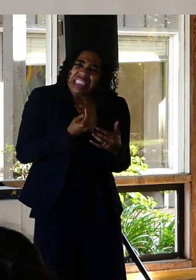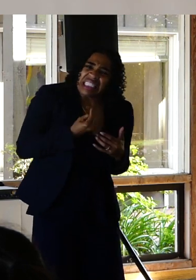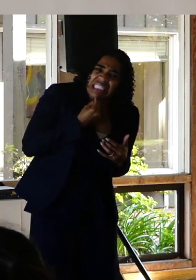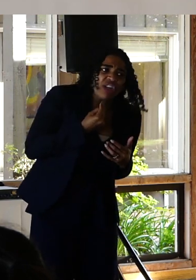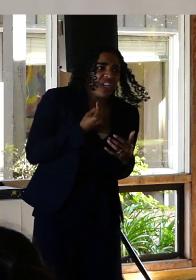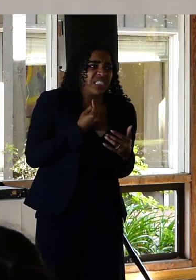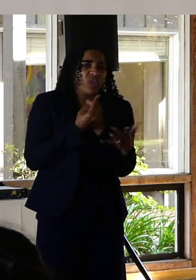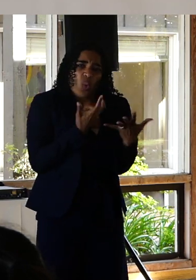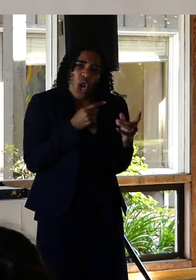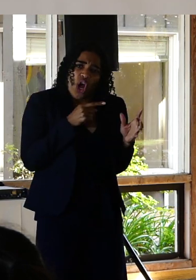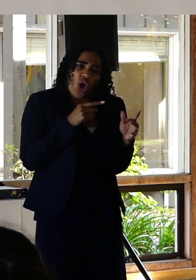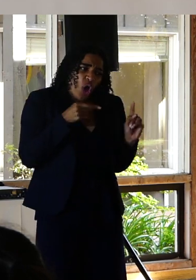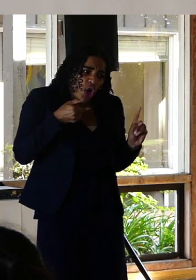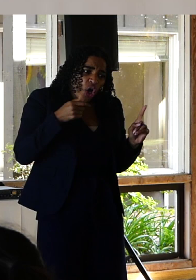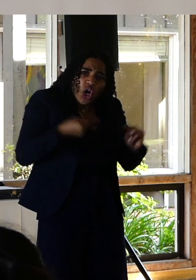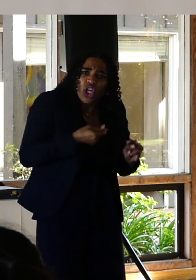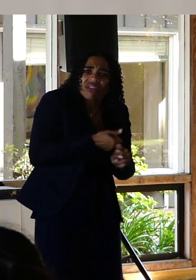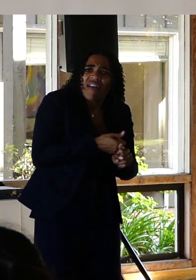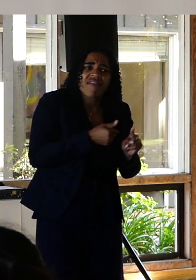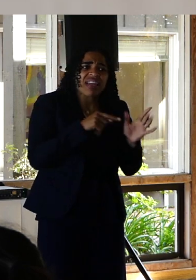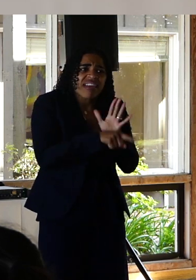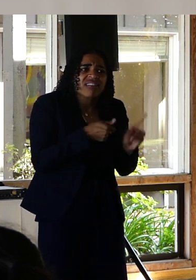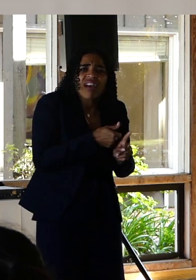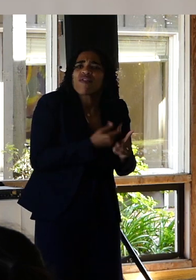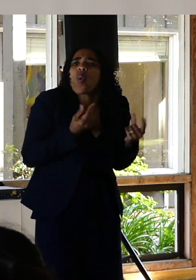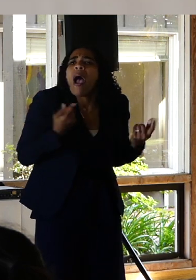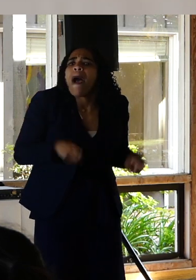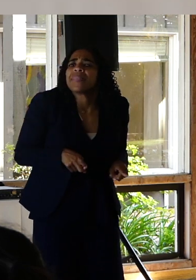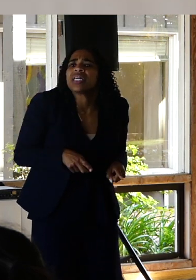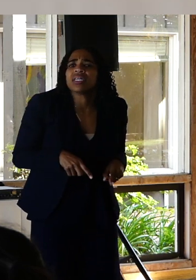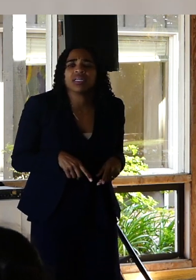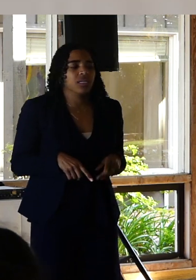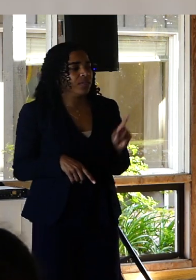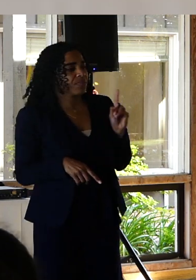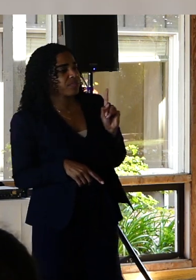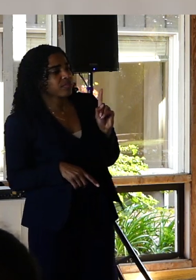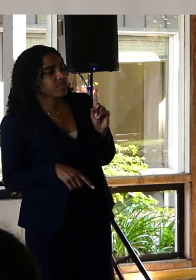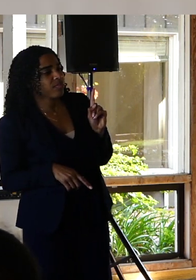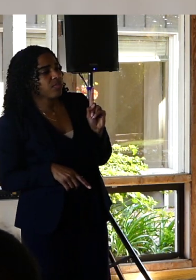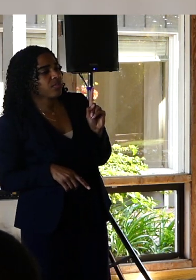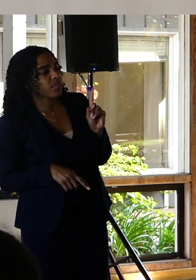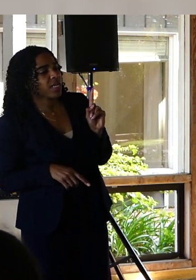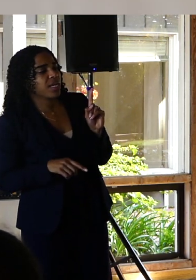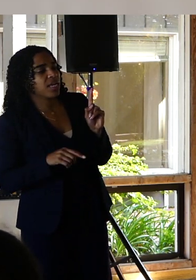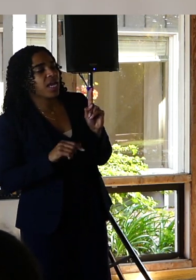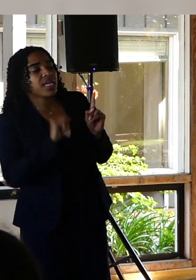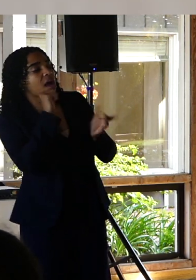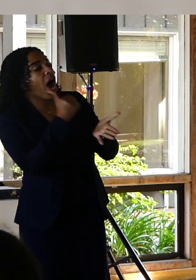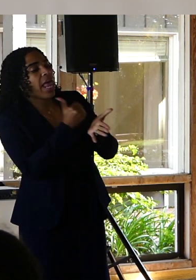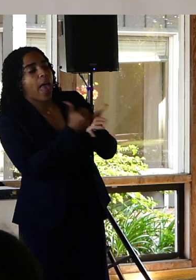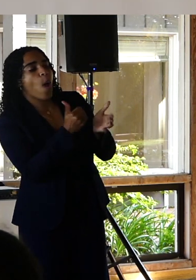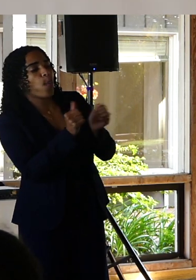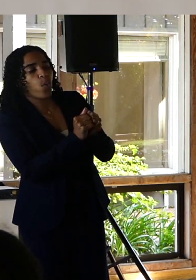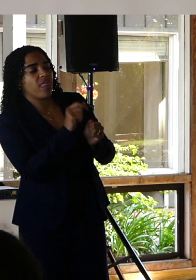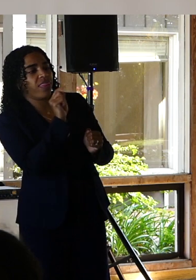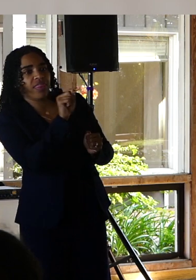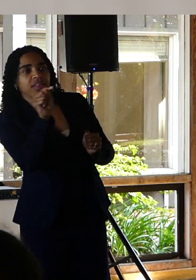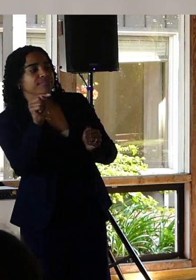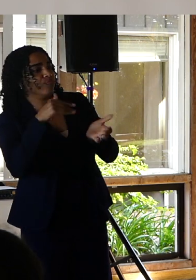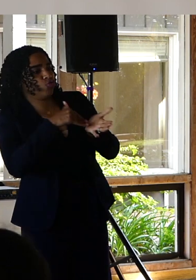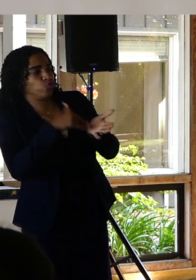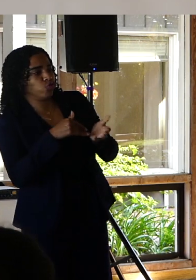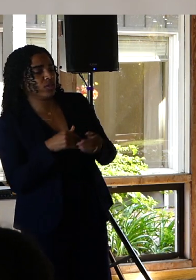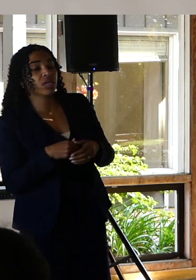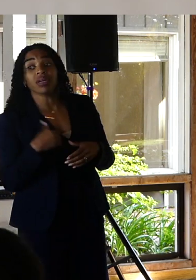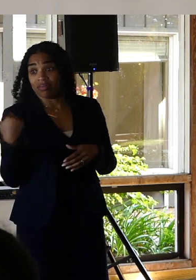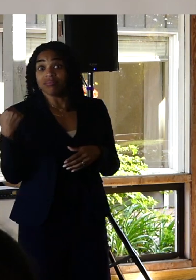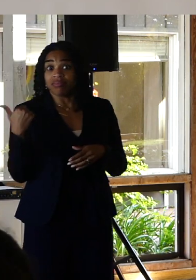and suicidal ideation. What do we see there? That even health care